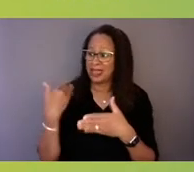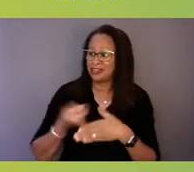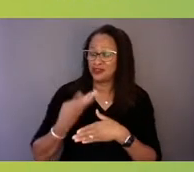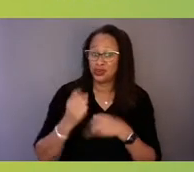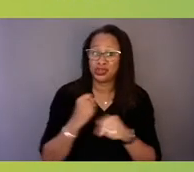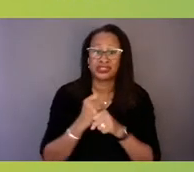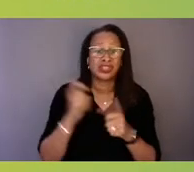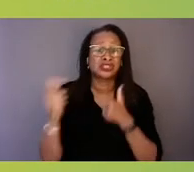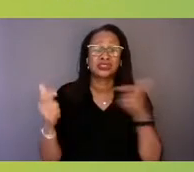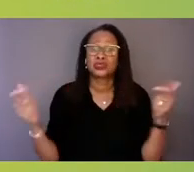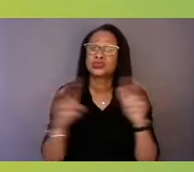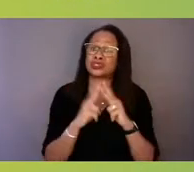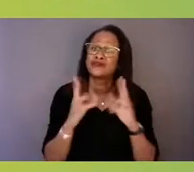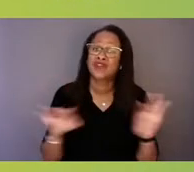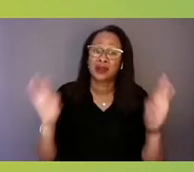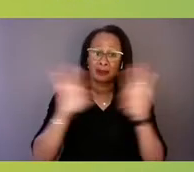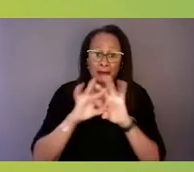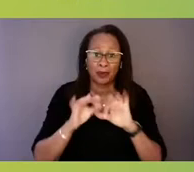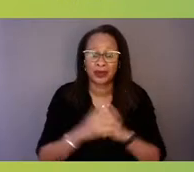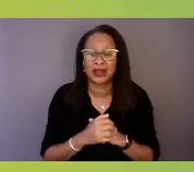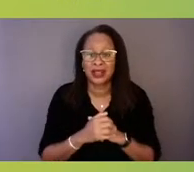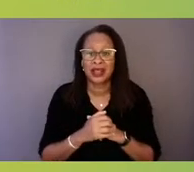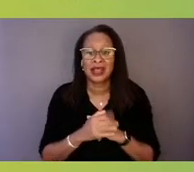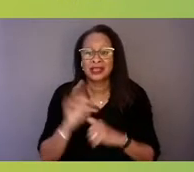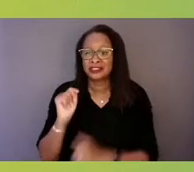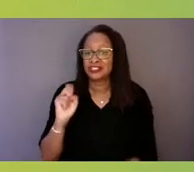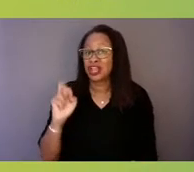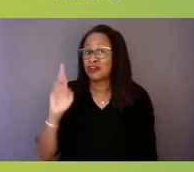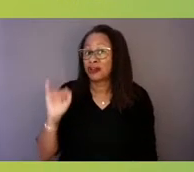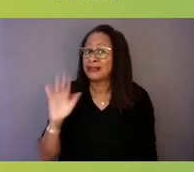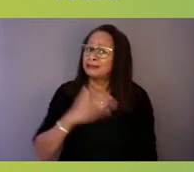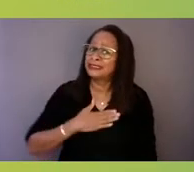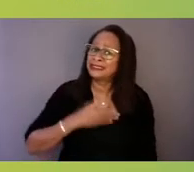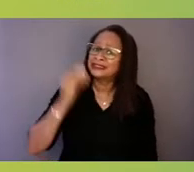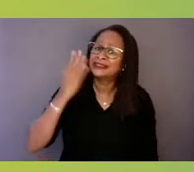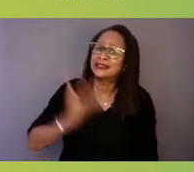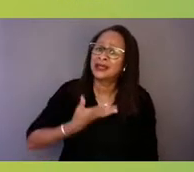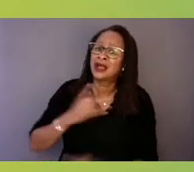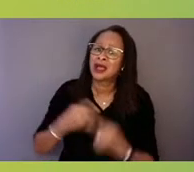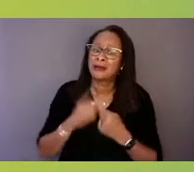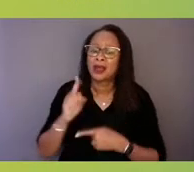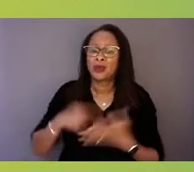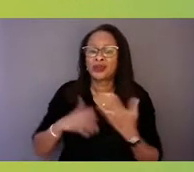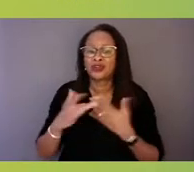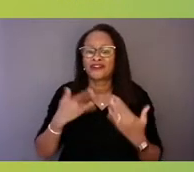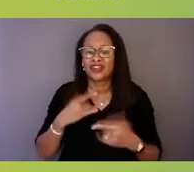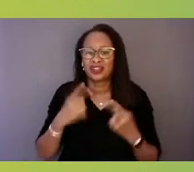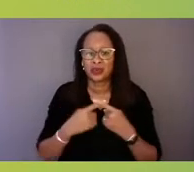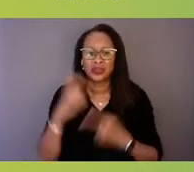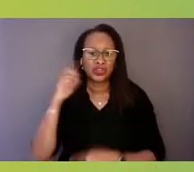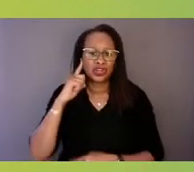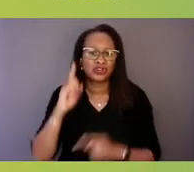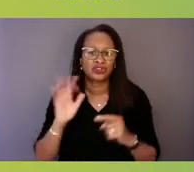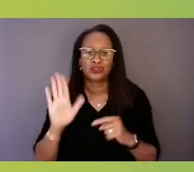So, Terri, tell us a bit about what you're feeling when you're hearing your colleagues and how it translates to your role,